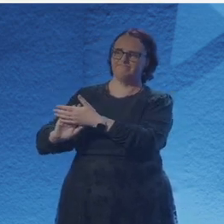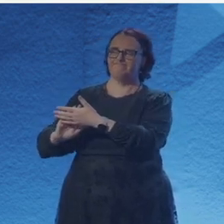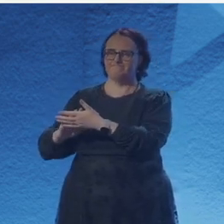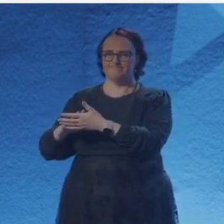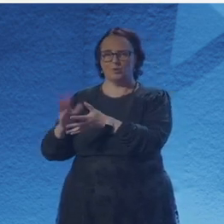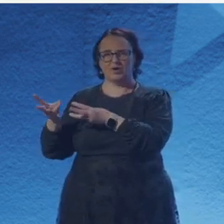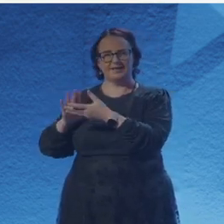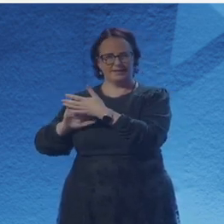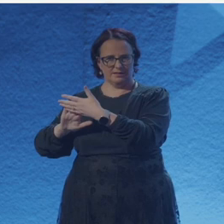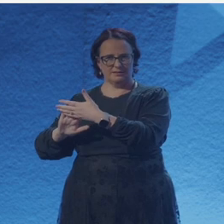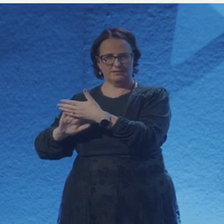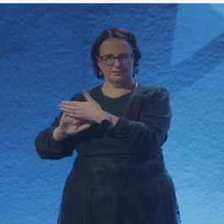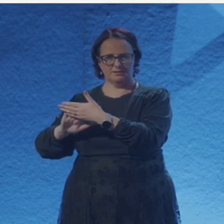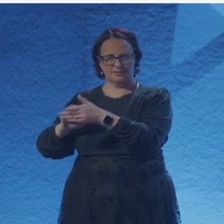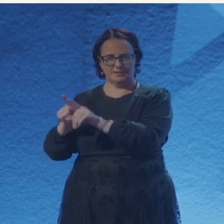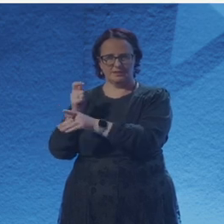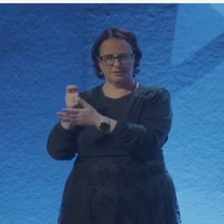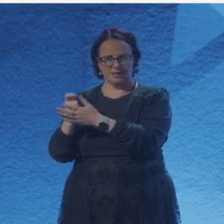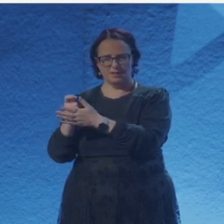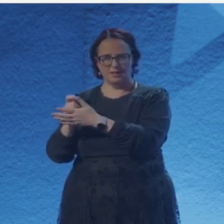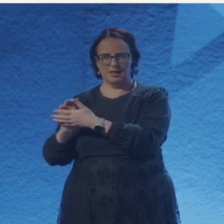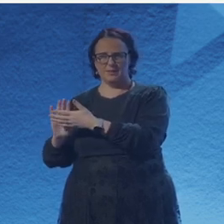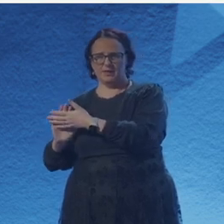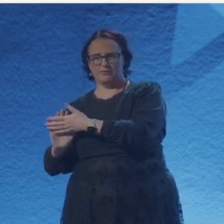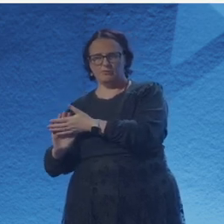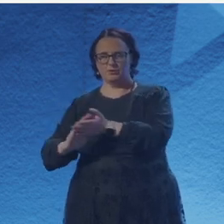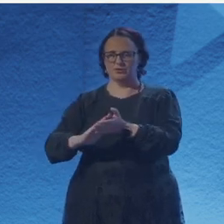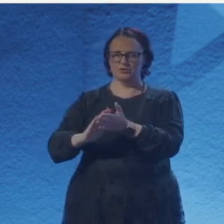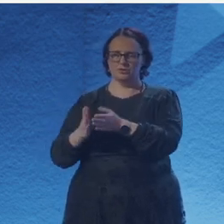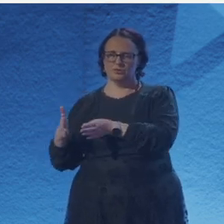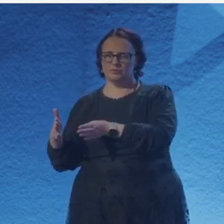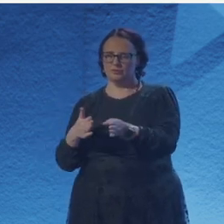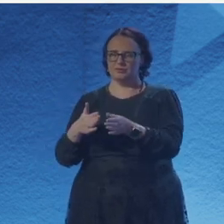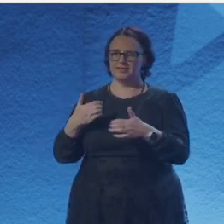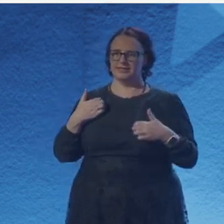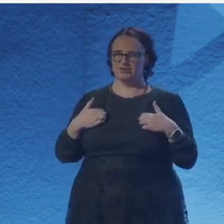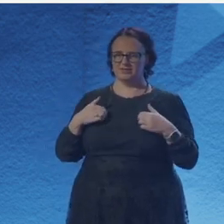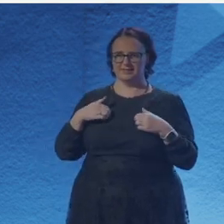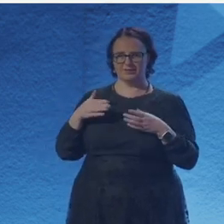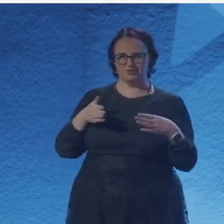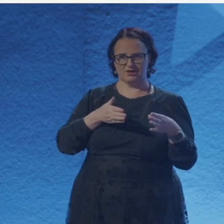Rucha, when I wrote the poems, but you brought that up a lot. So when we were talking about your story,